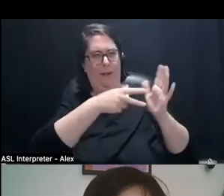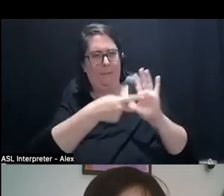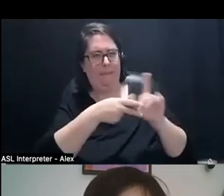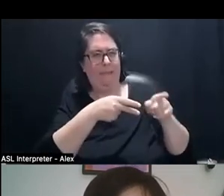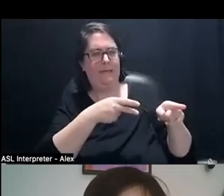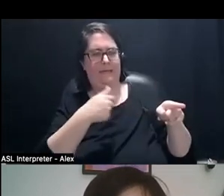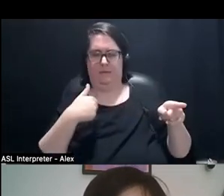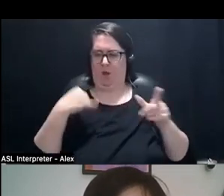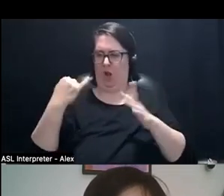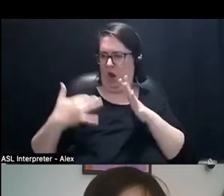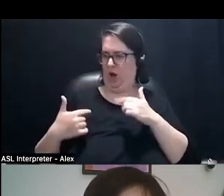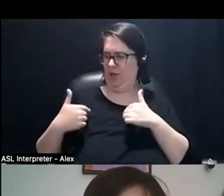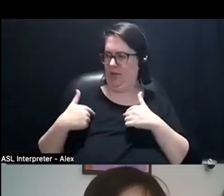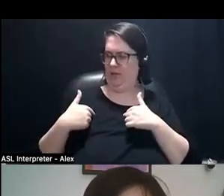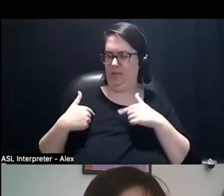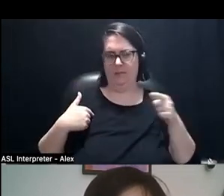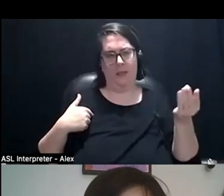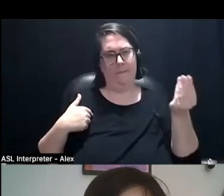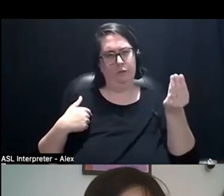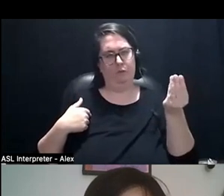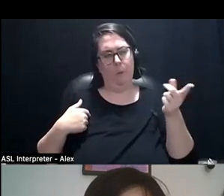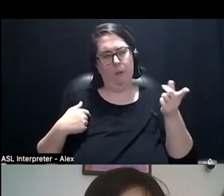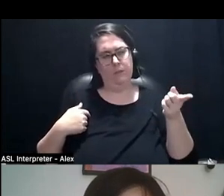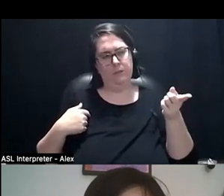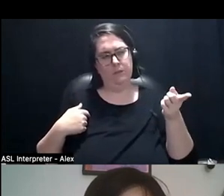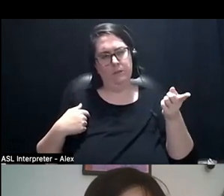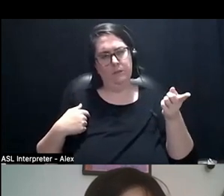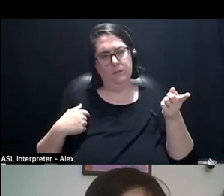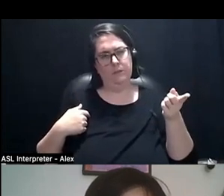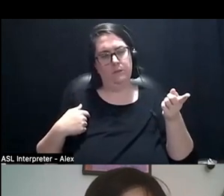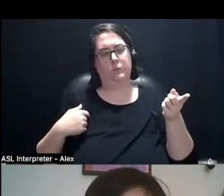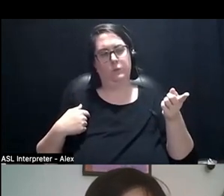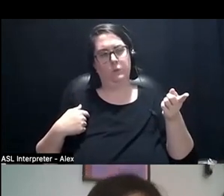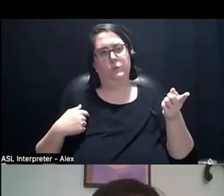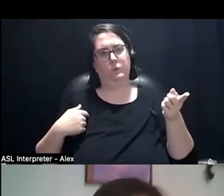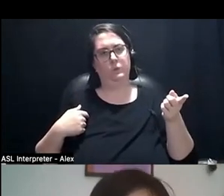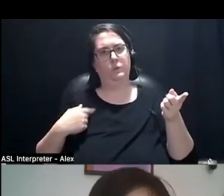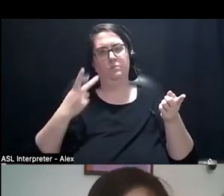and as an artist thinking about their materiality and being a real signifier of colonization.